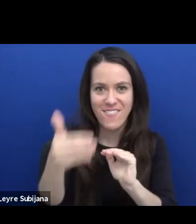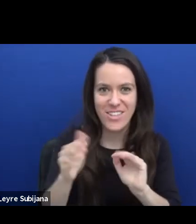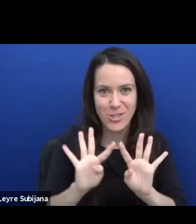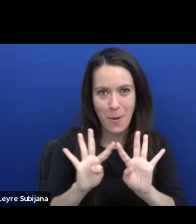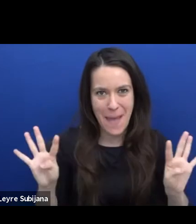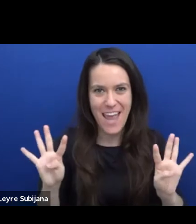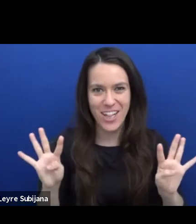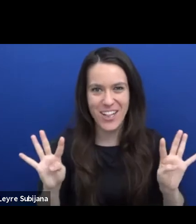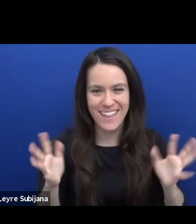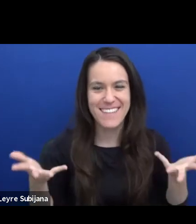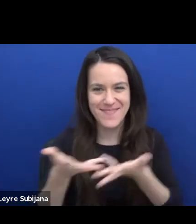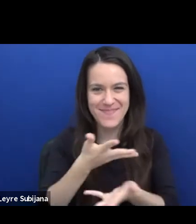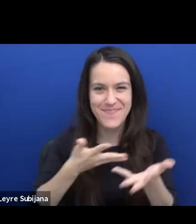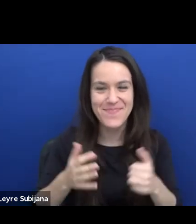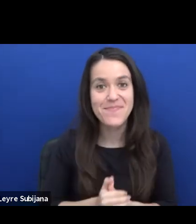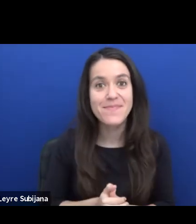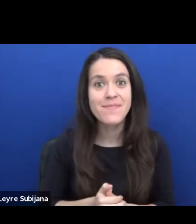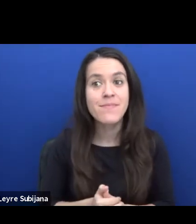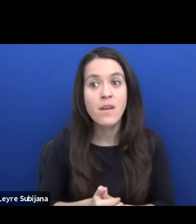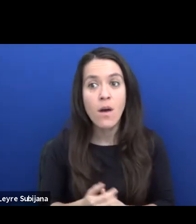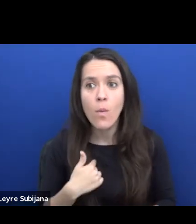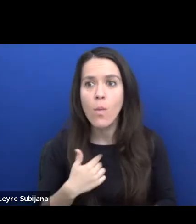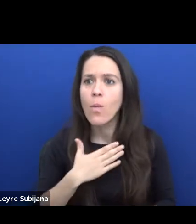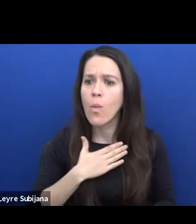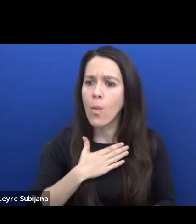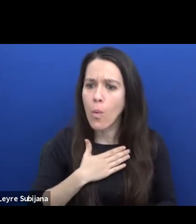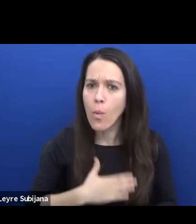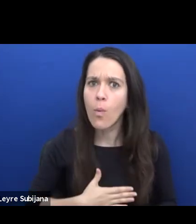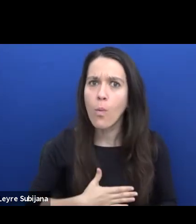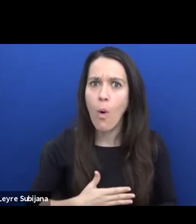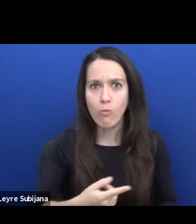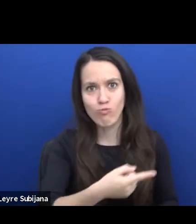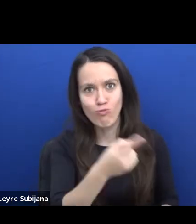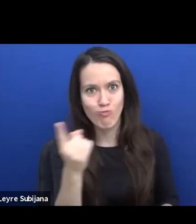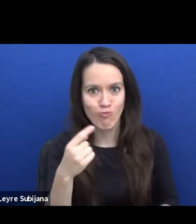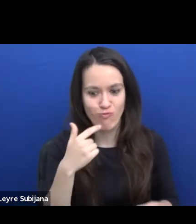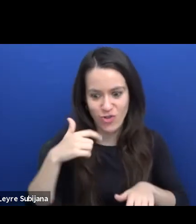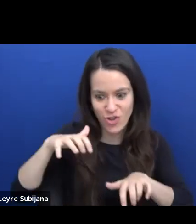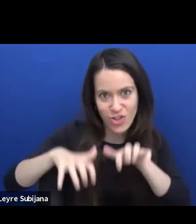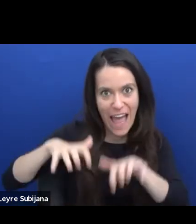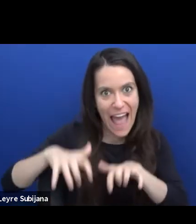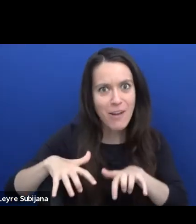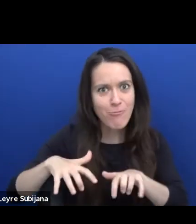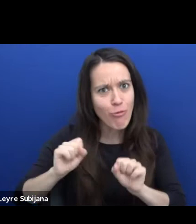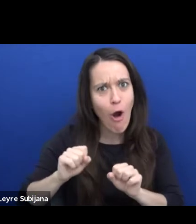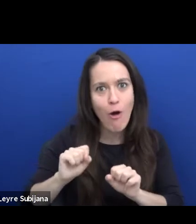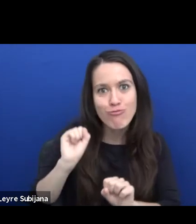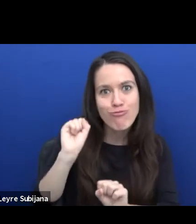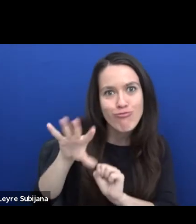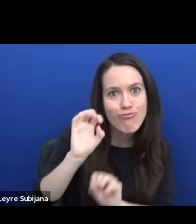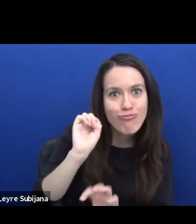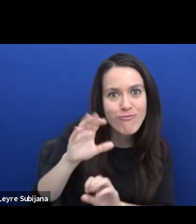We want to invite you all to use the chat to say hello and to let us know where you are joining us from.